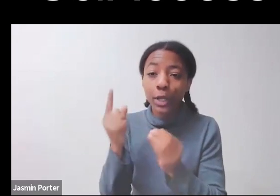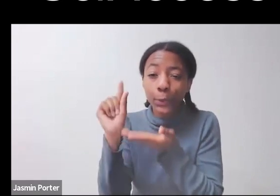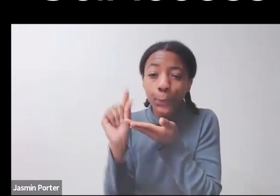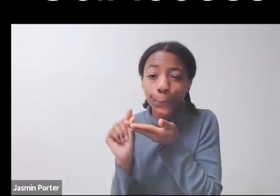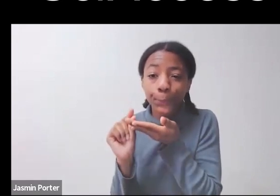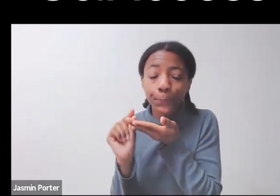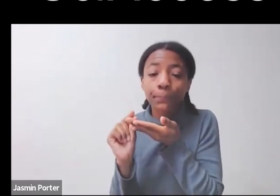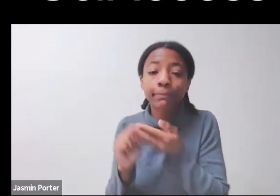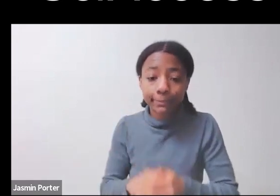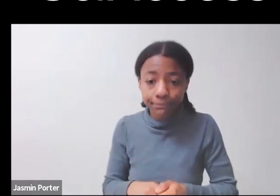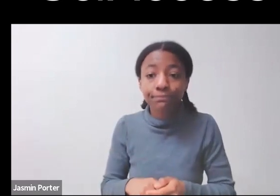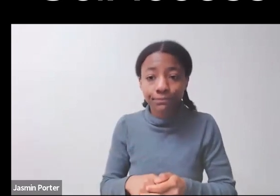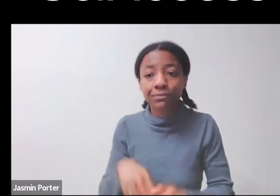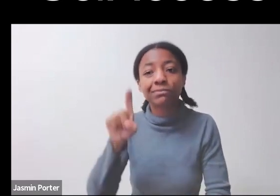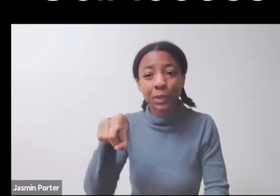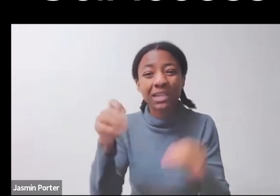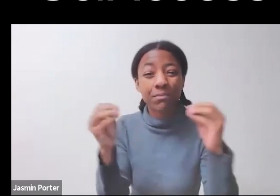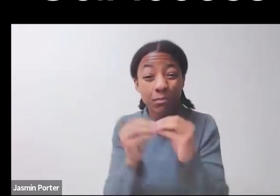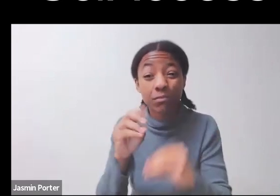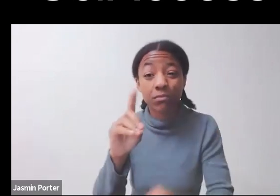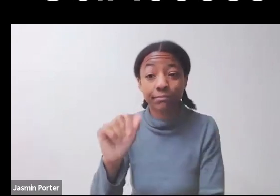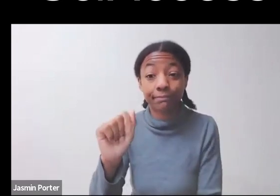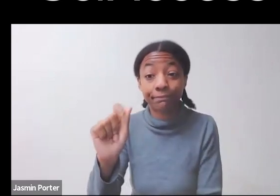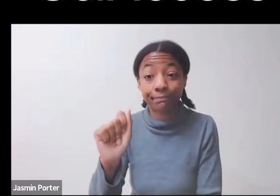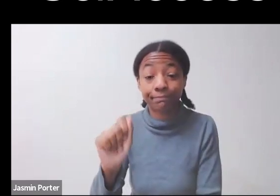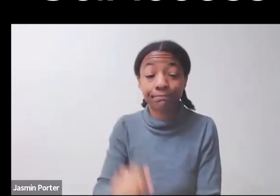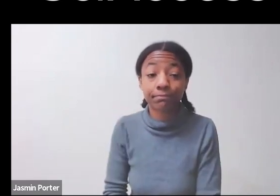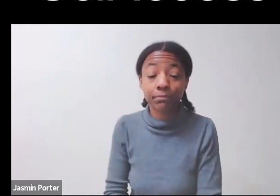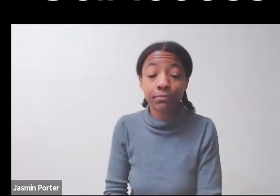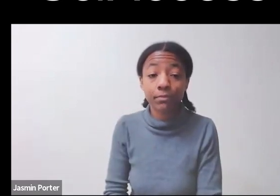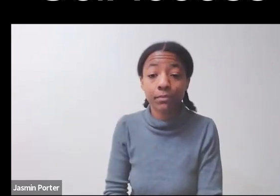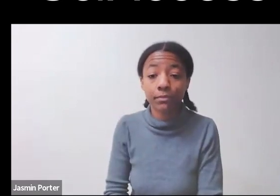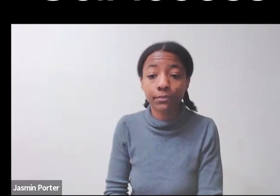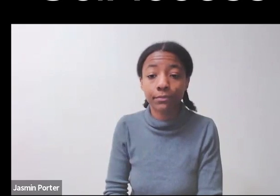You can do the next slide. A couple of elements of that,